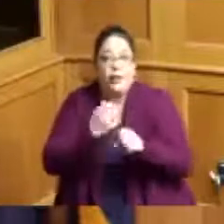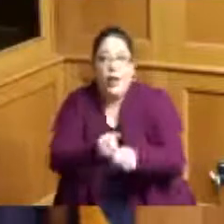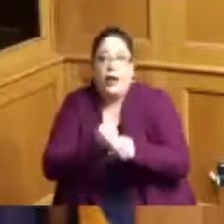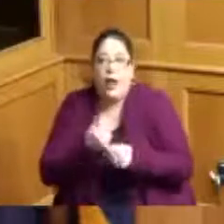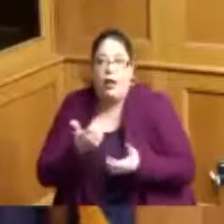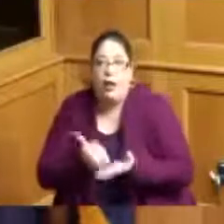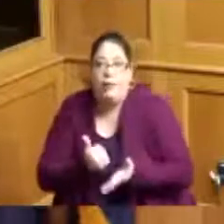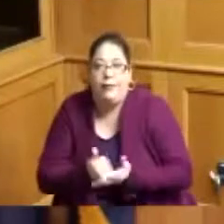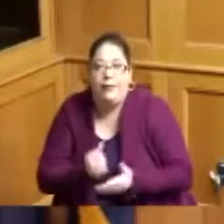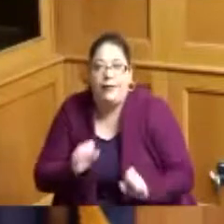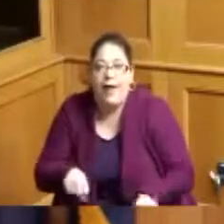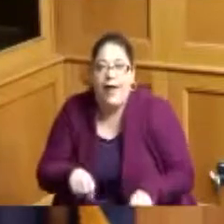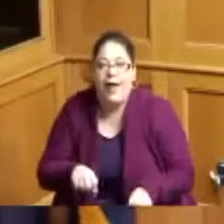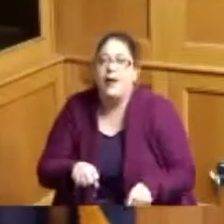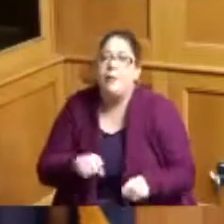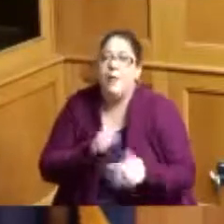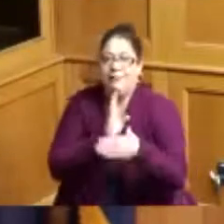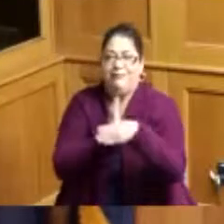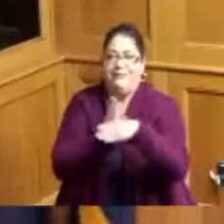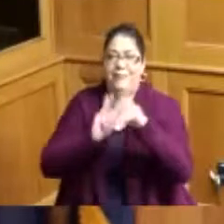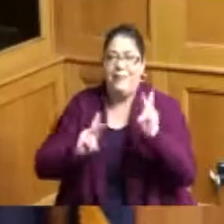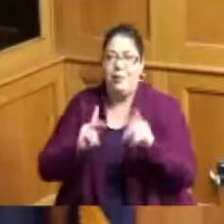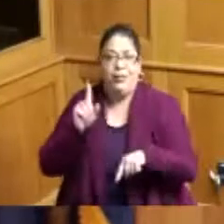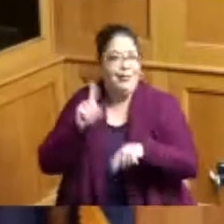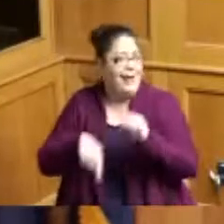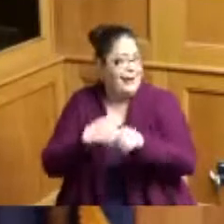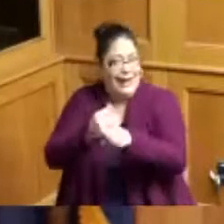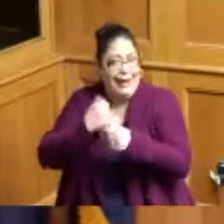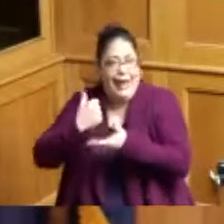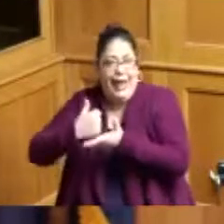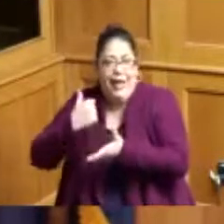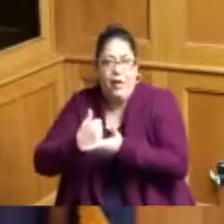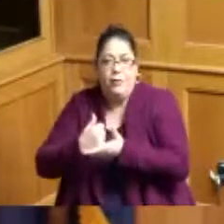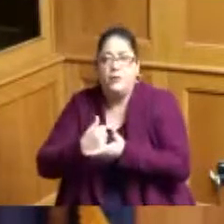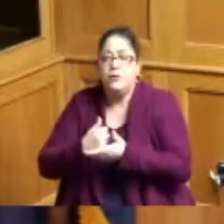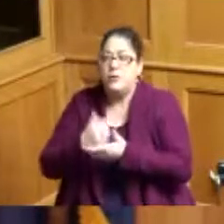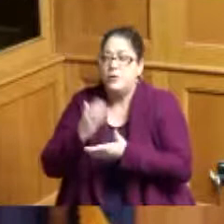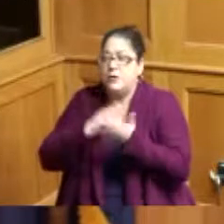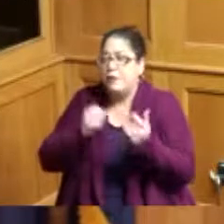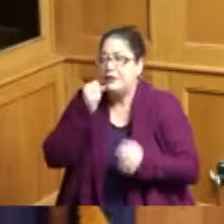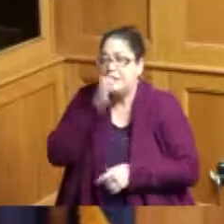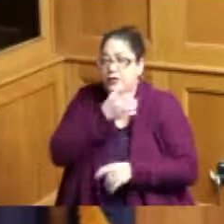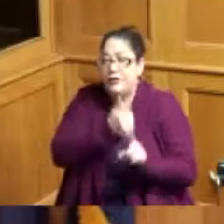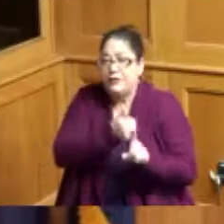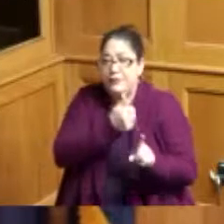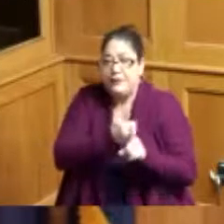go into the gap and be allowing these seniors to be able to get this type of help that they